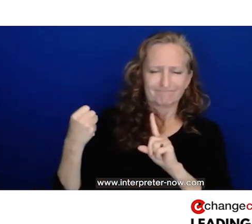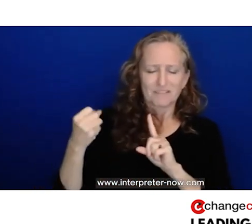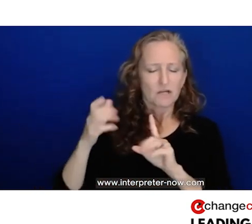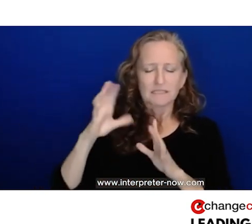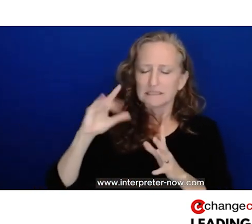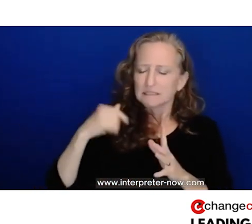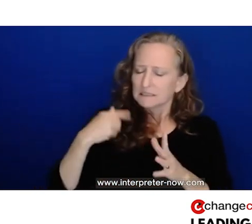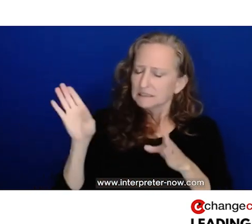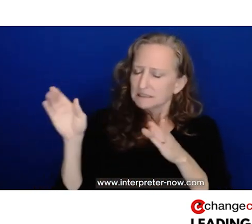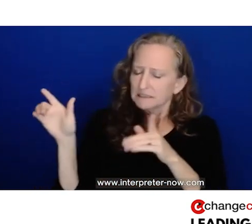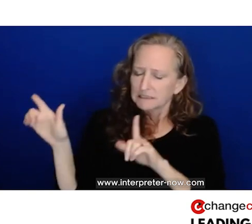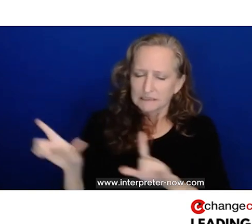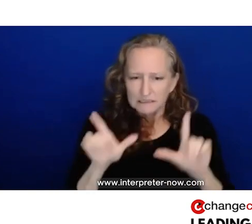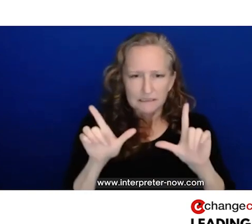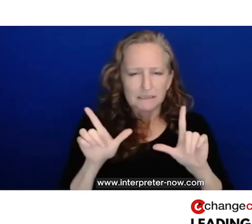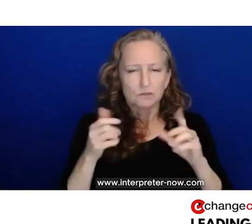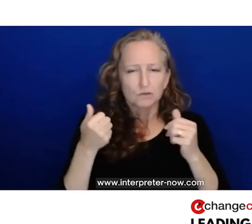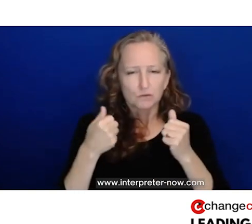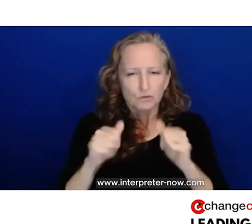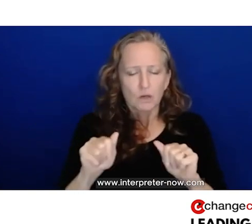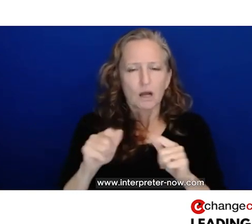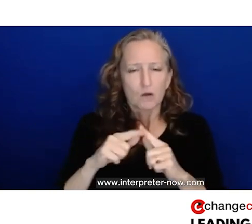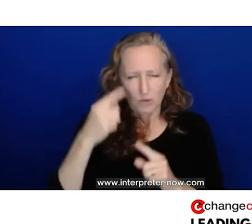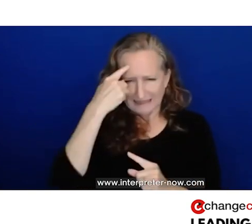giving me an opportunity to express compassion for the person in this siren, and express